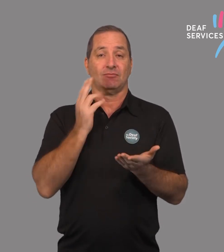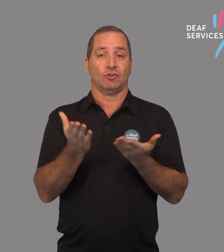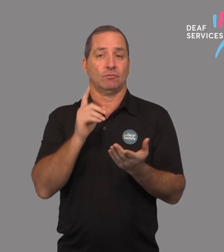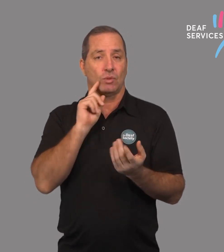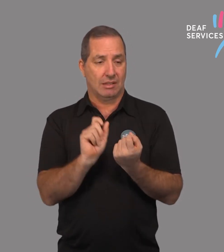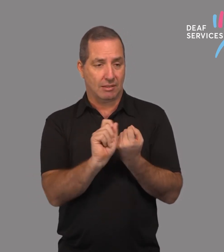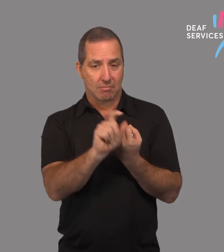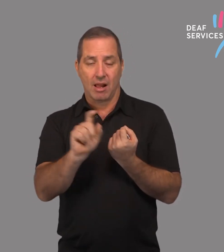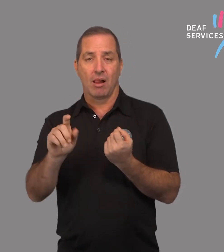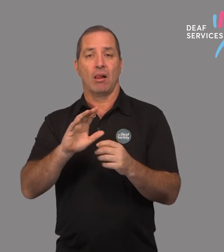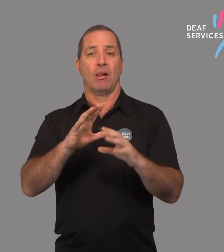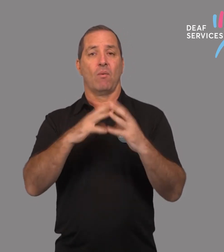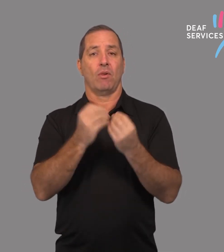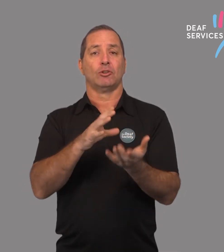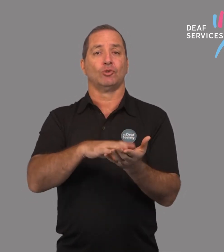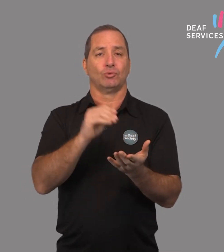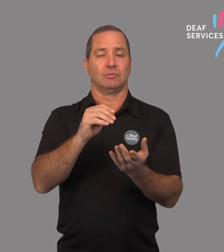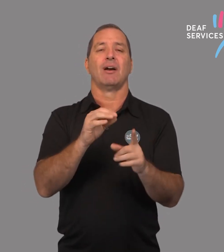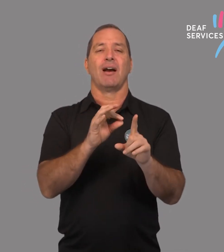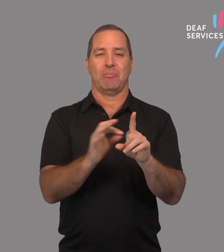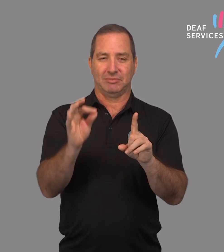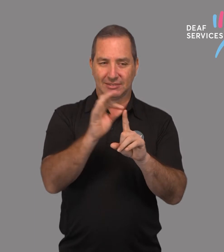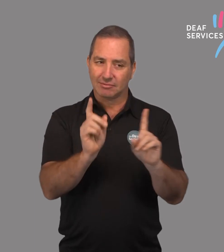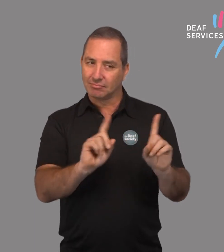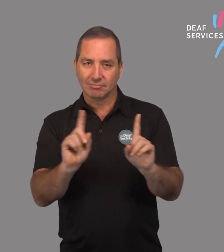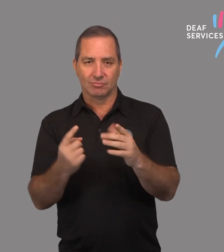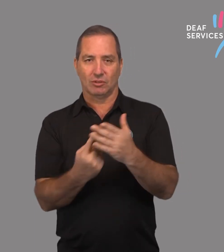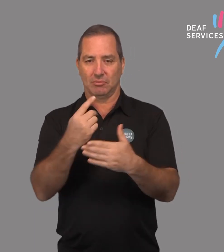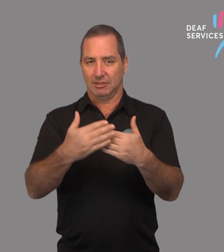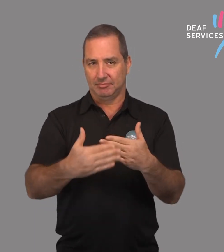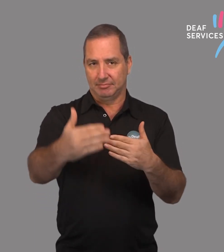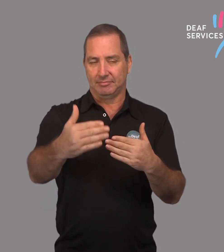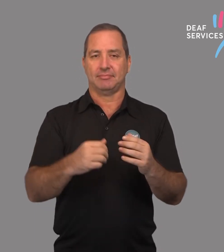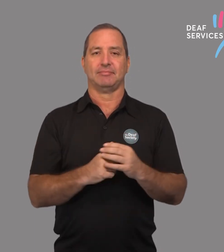We will send you updates by email.